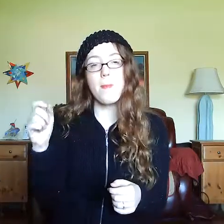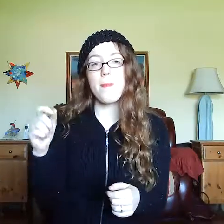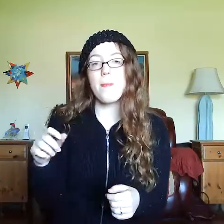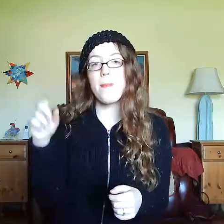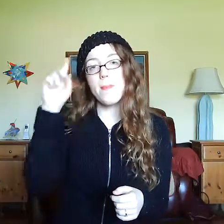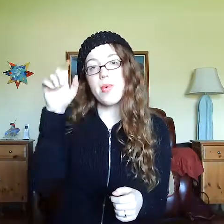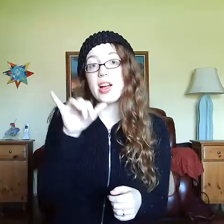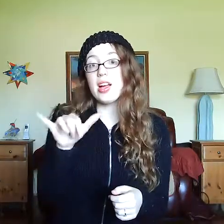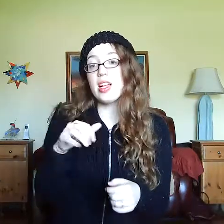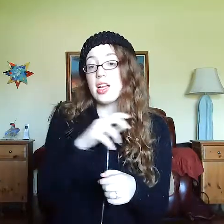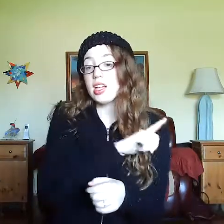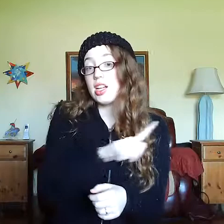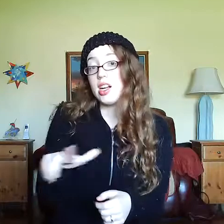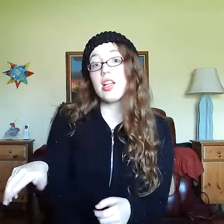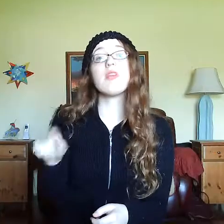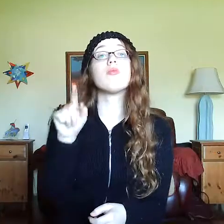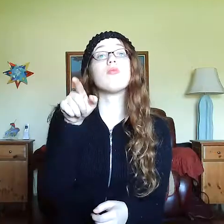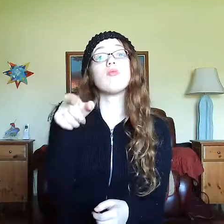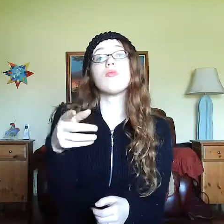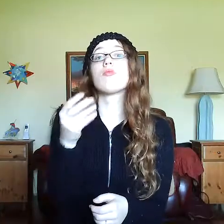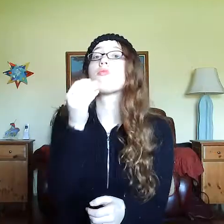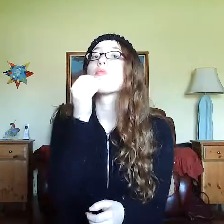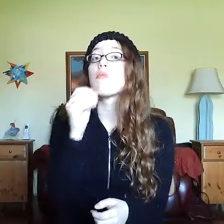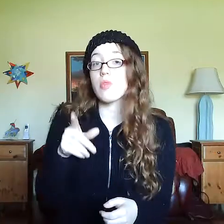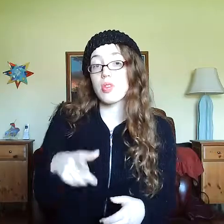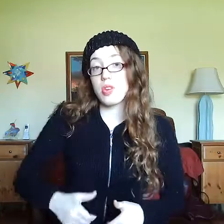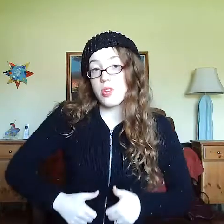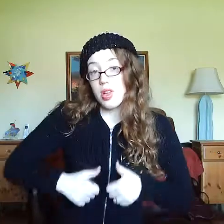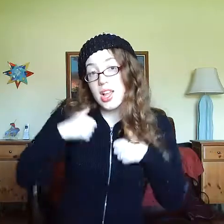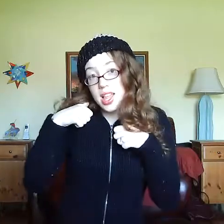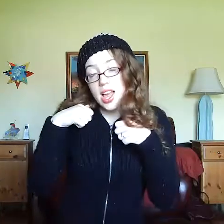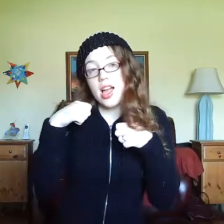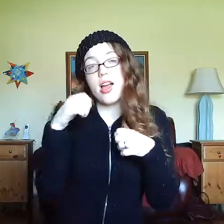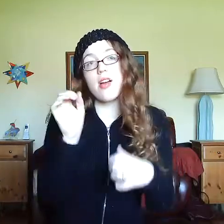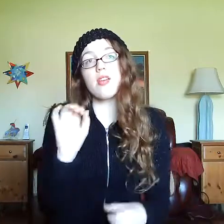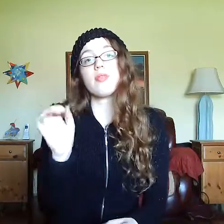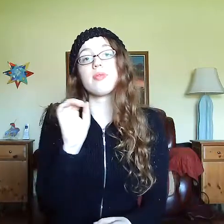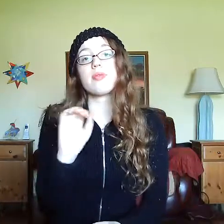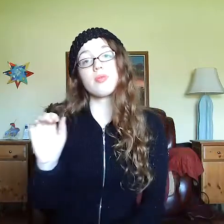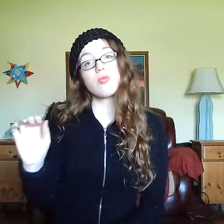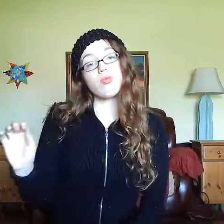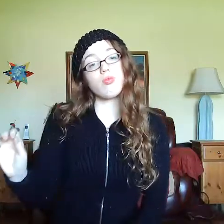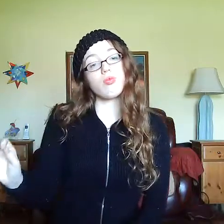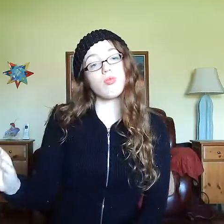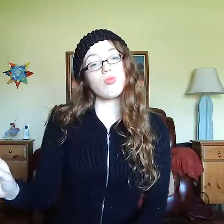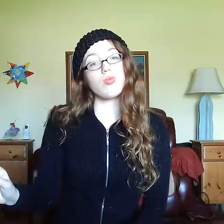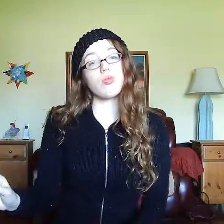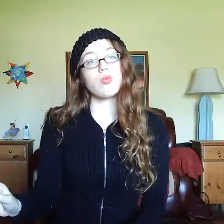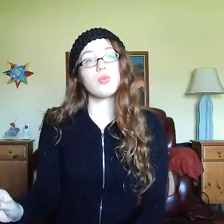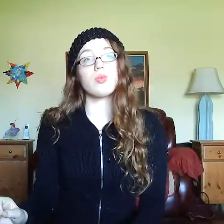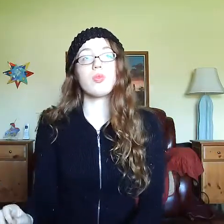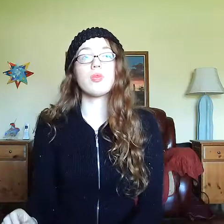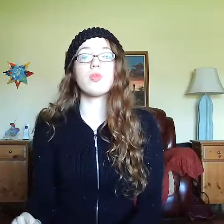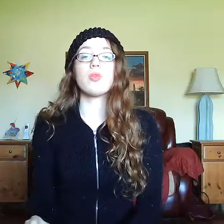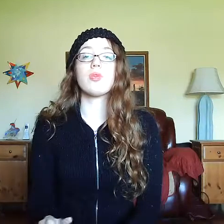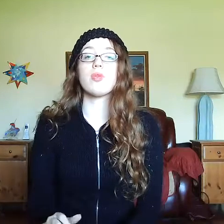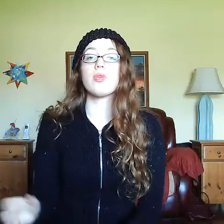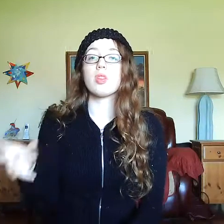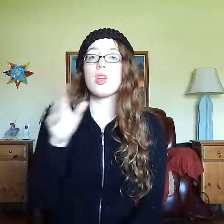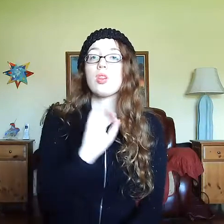WISE LIKE HELL. SHE EAT YOU ALIVE. ALIVE. #O-O